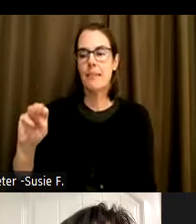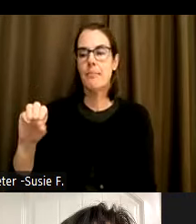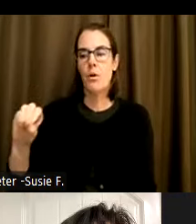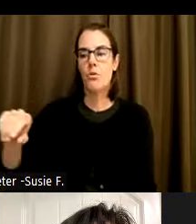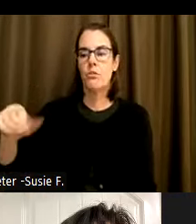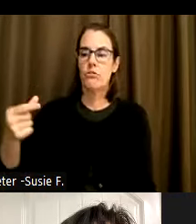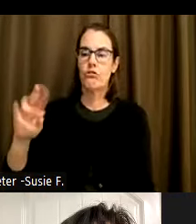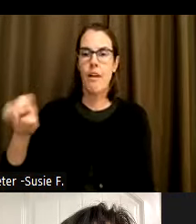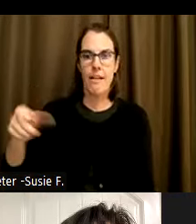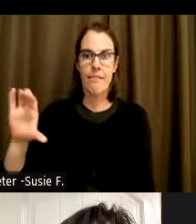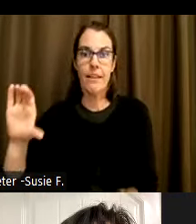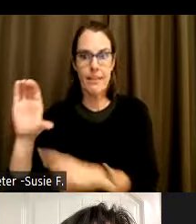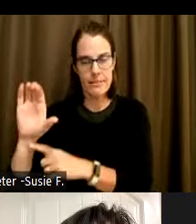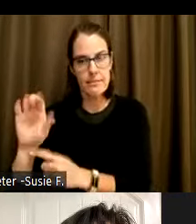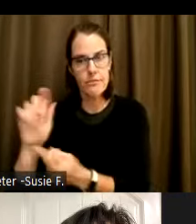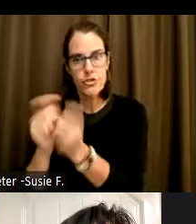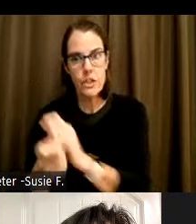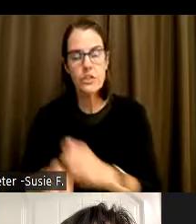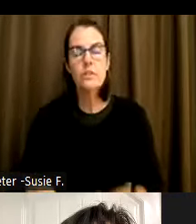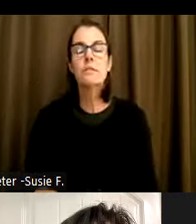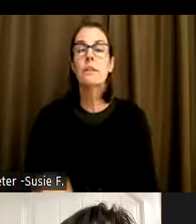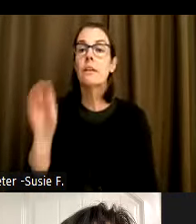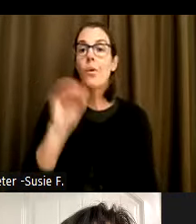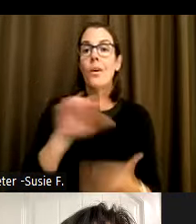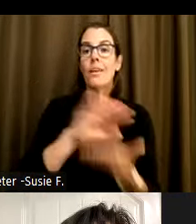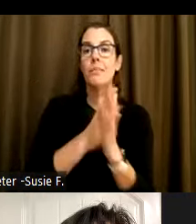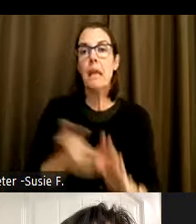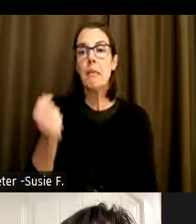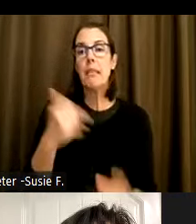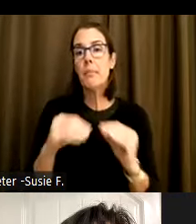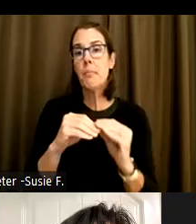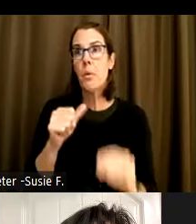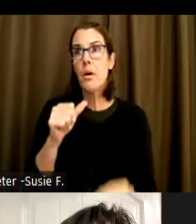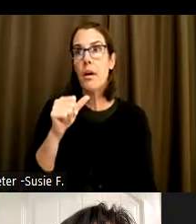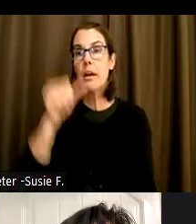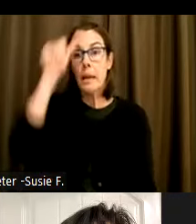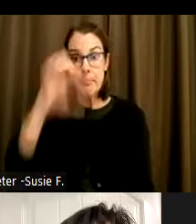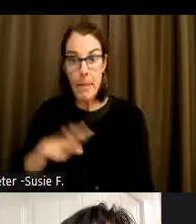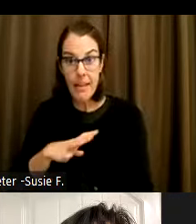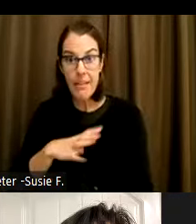Oregon became slightly more male and considerably more white over the pandemic.